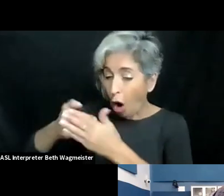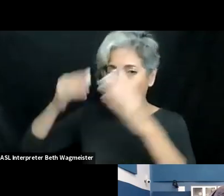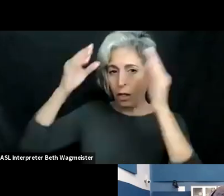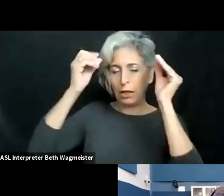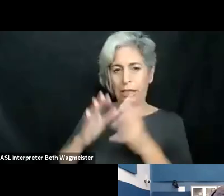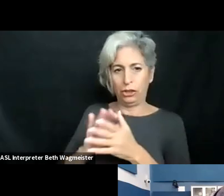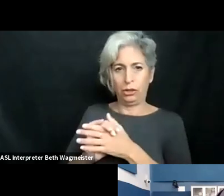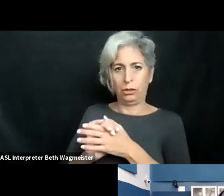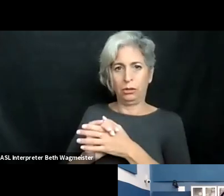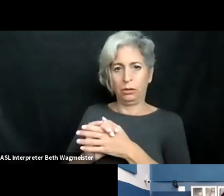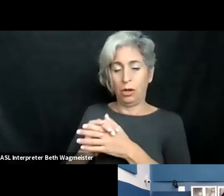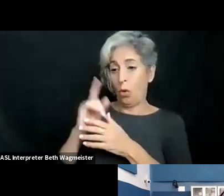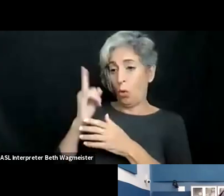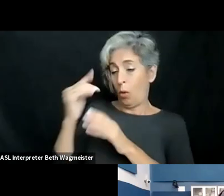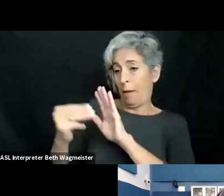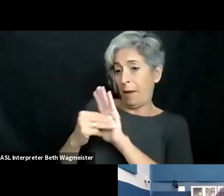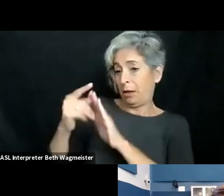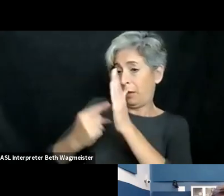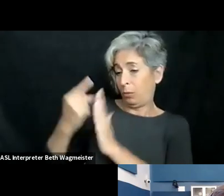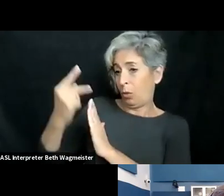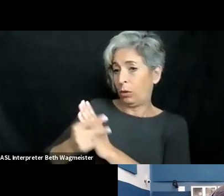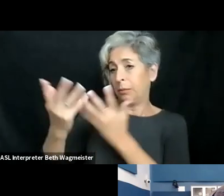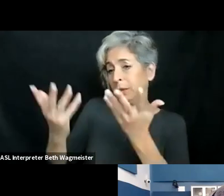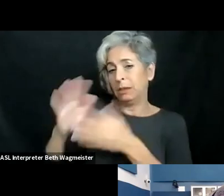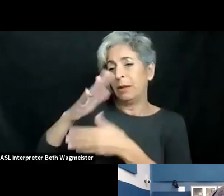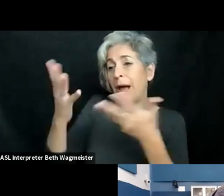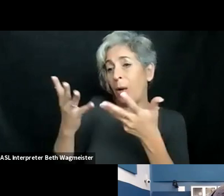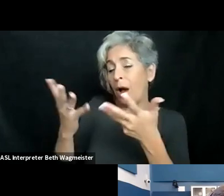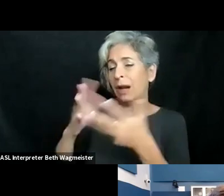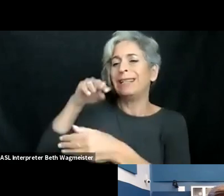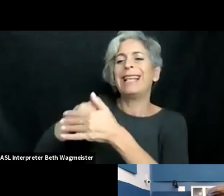important to have development programs, so called, and they're required for